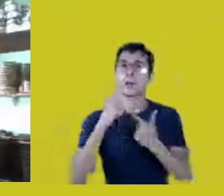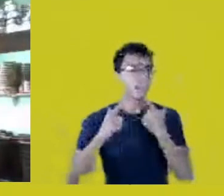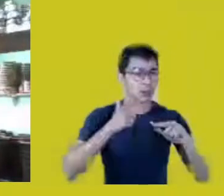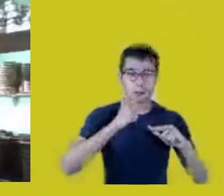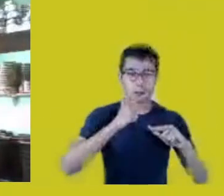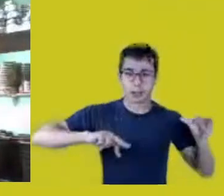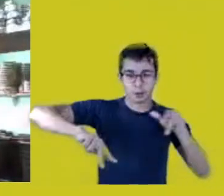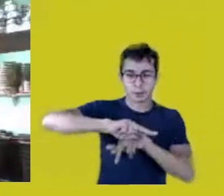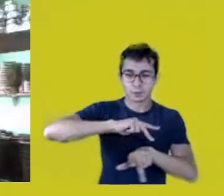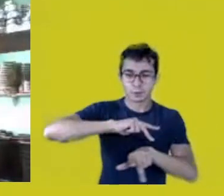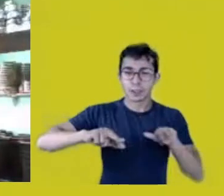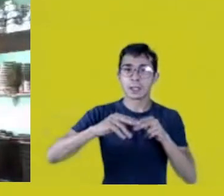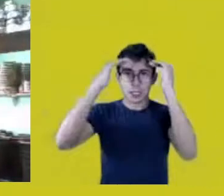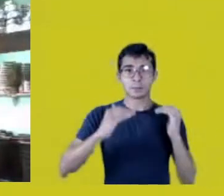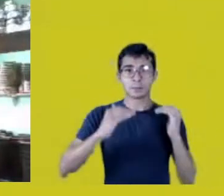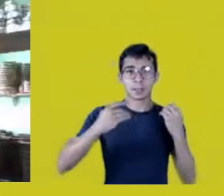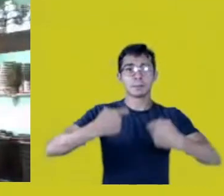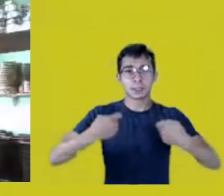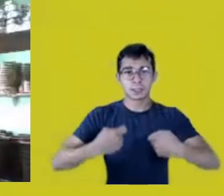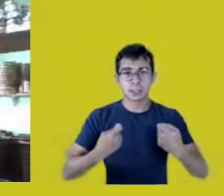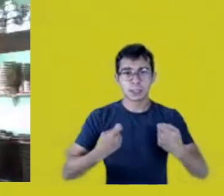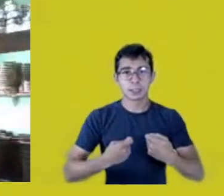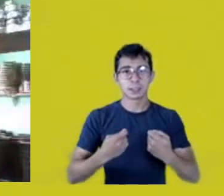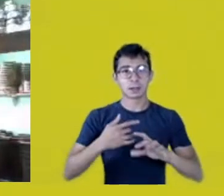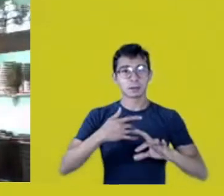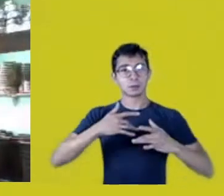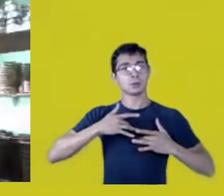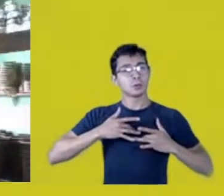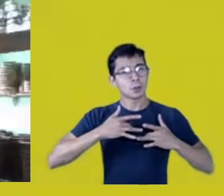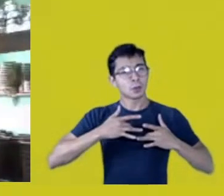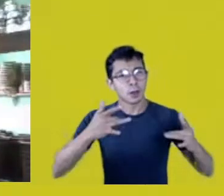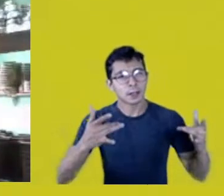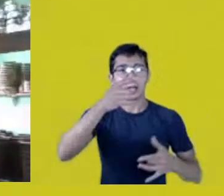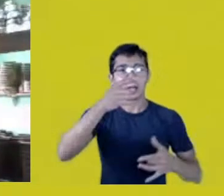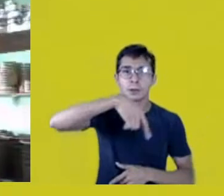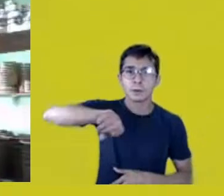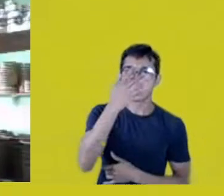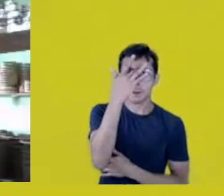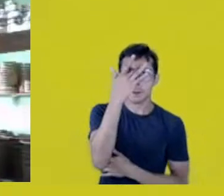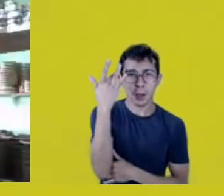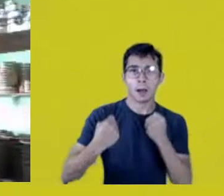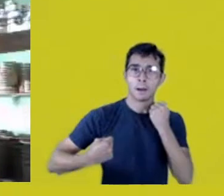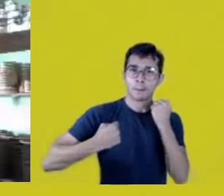We’re grateful for people’s solidarity who have been supporting our survival,